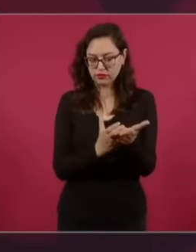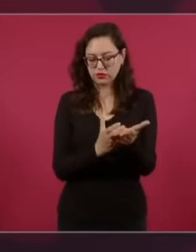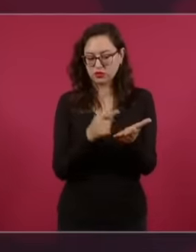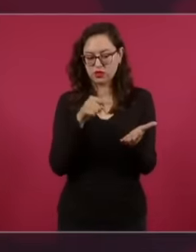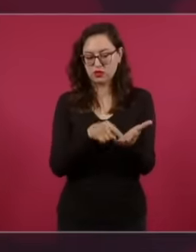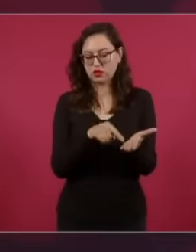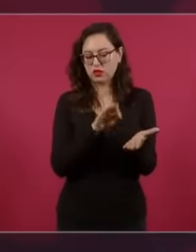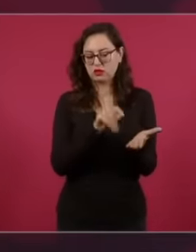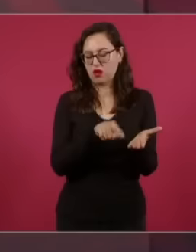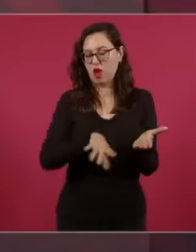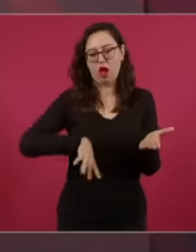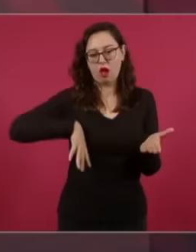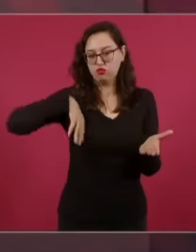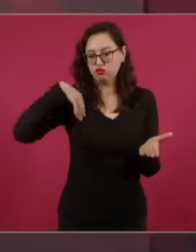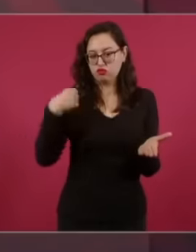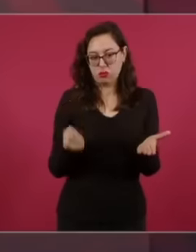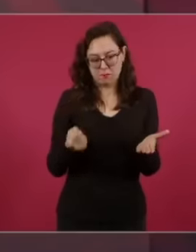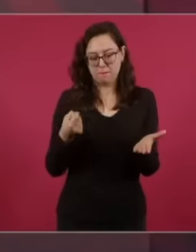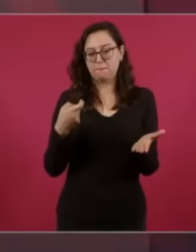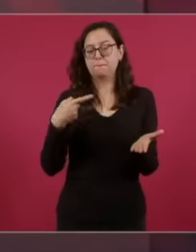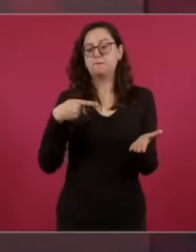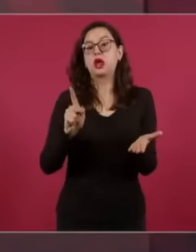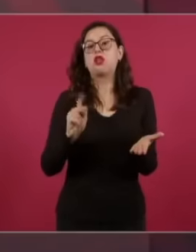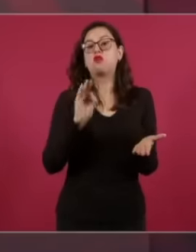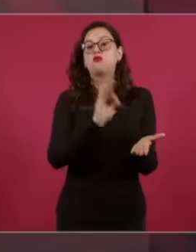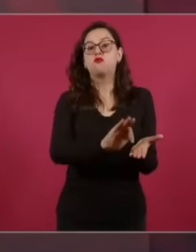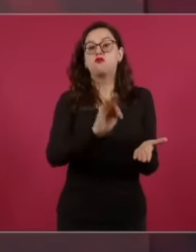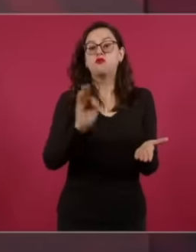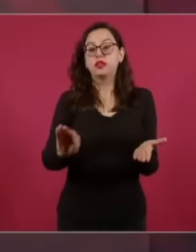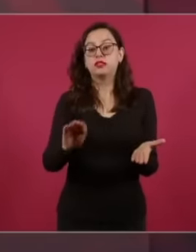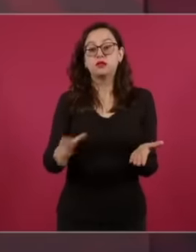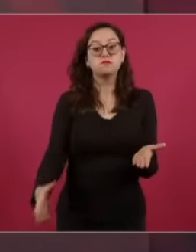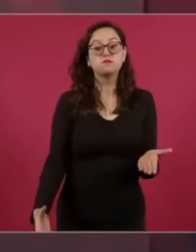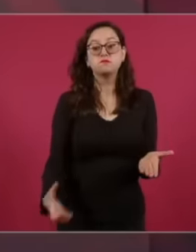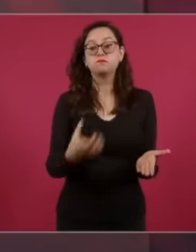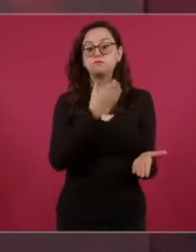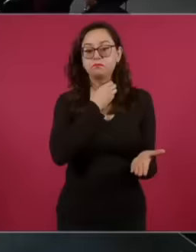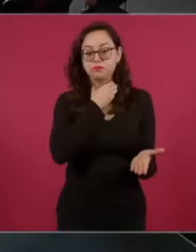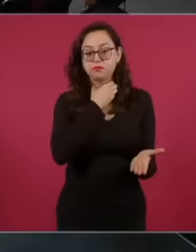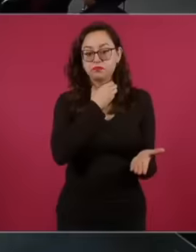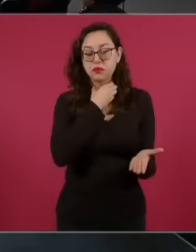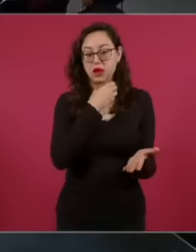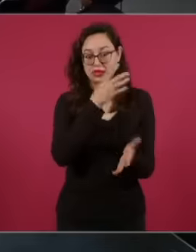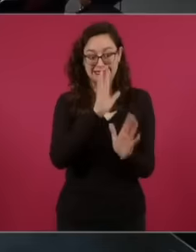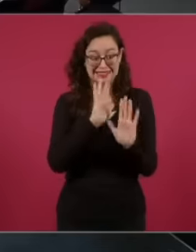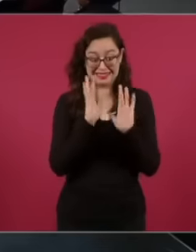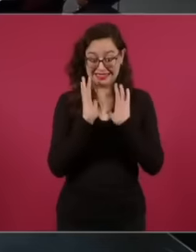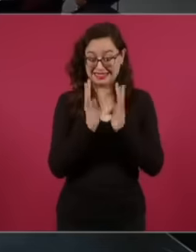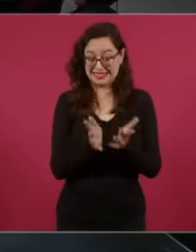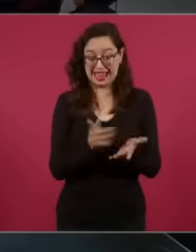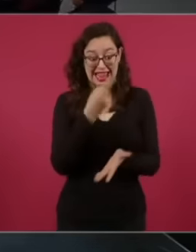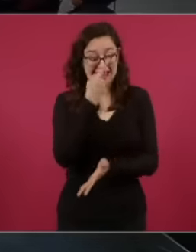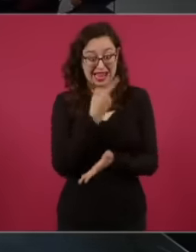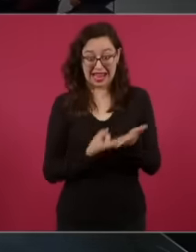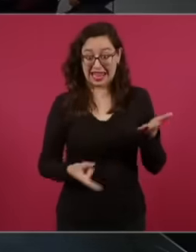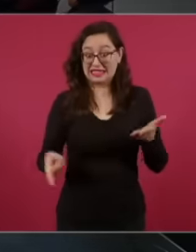leonine contract. I have examples but I am not going to give them with